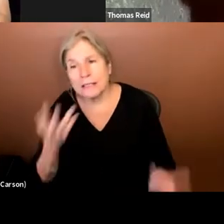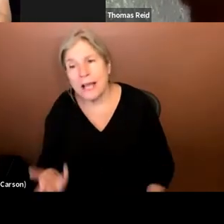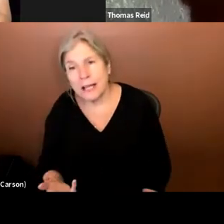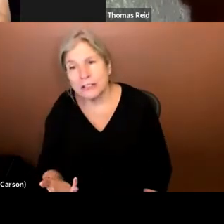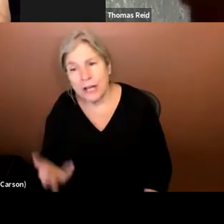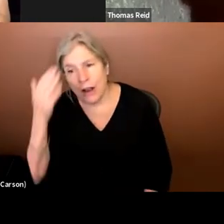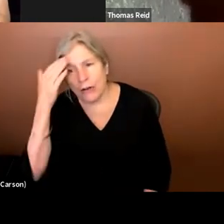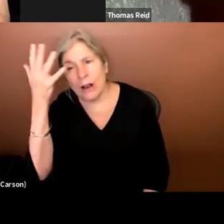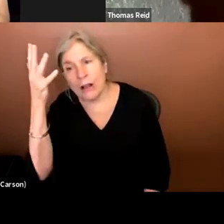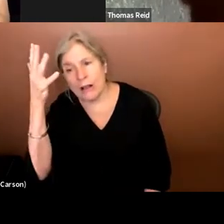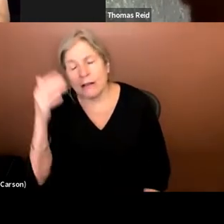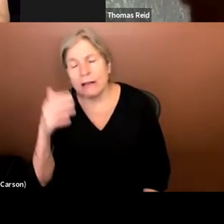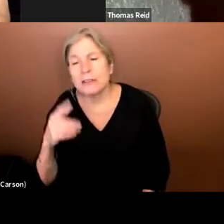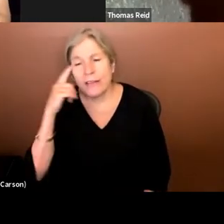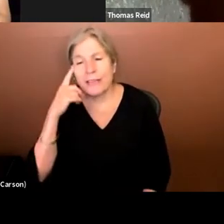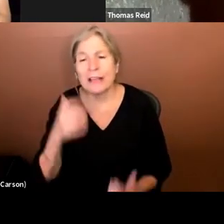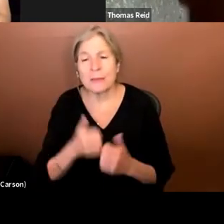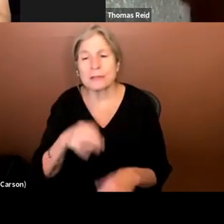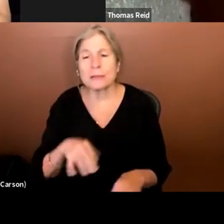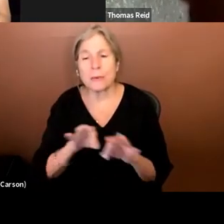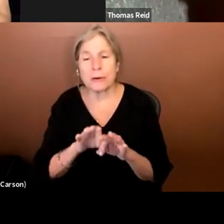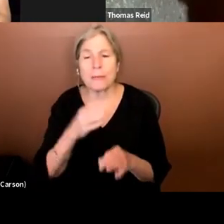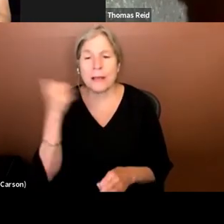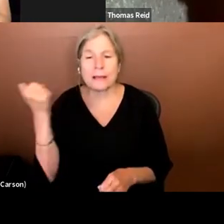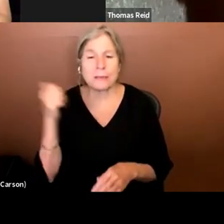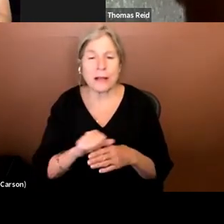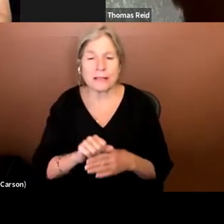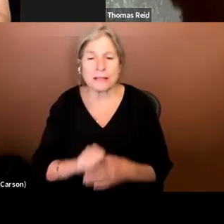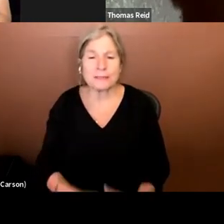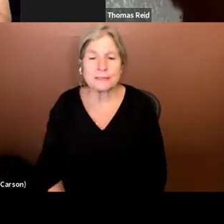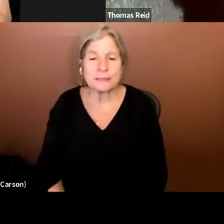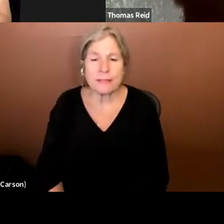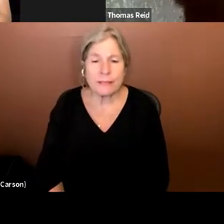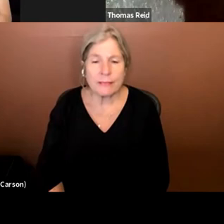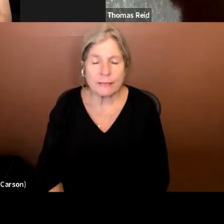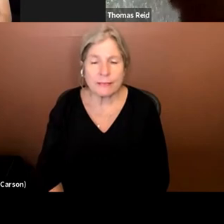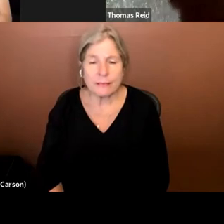I think that's the most important best practice. >>>: Thank you, sir.